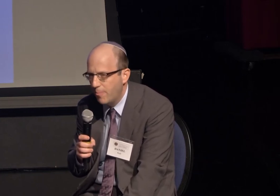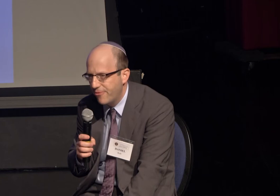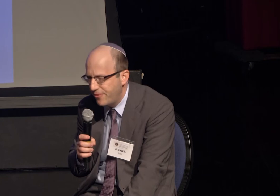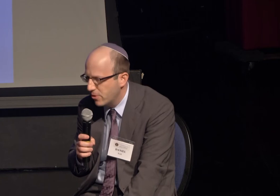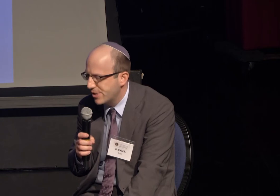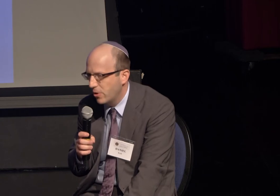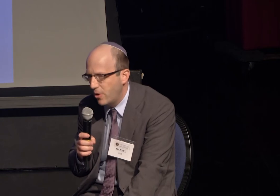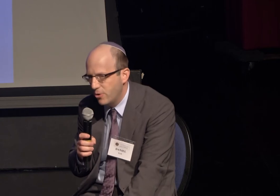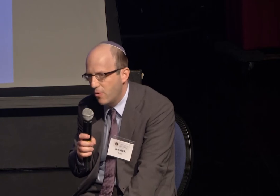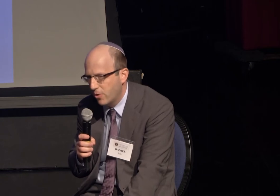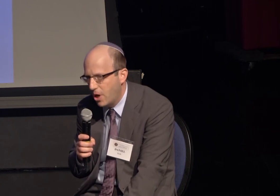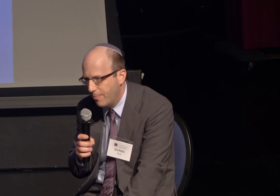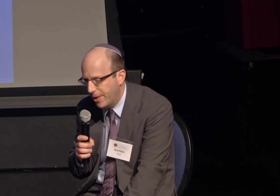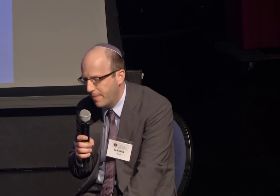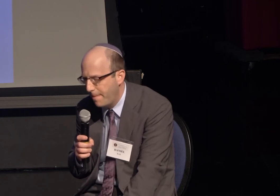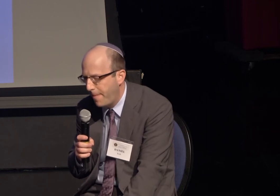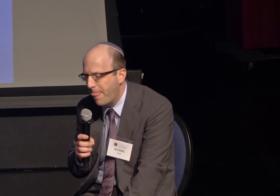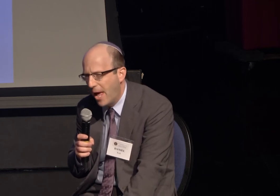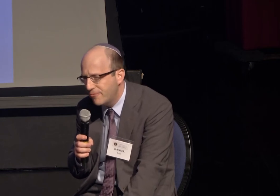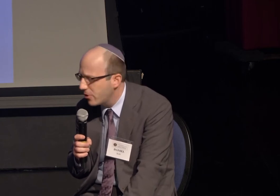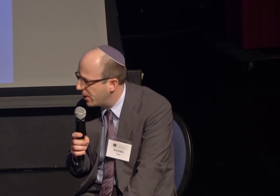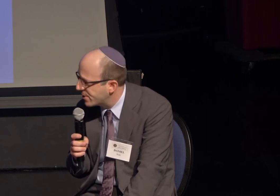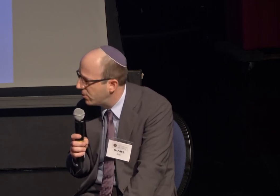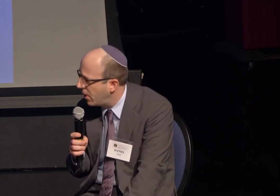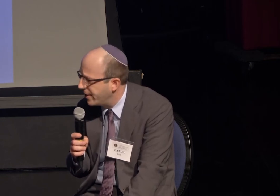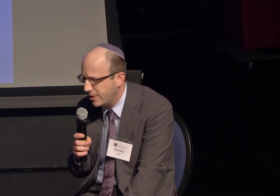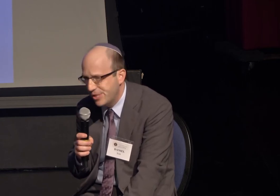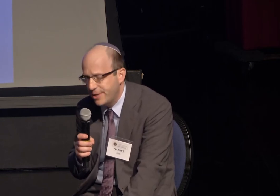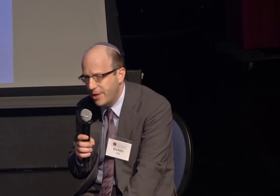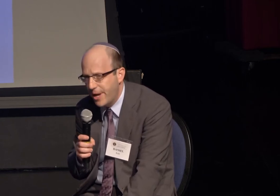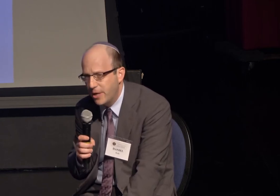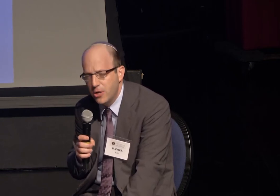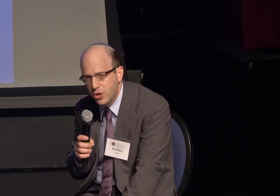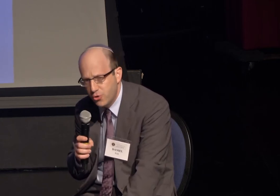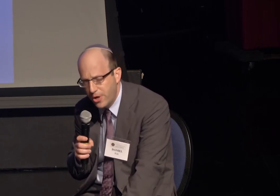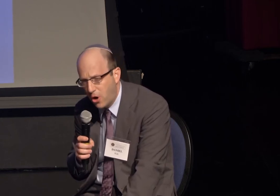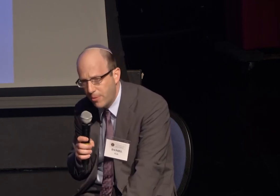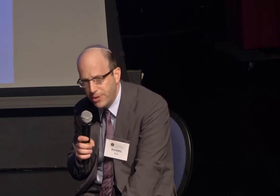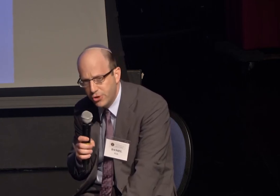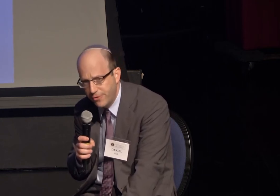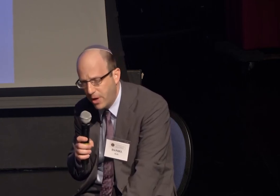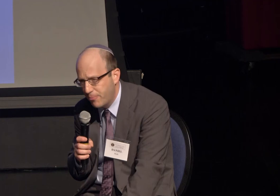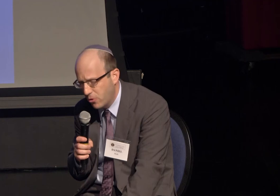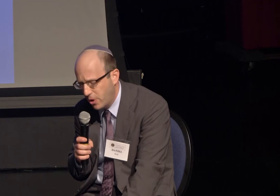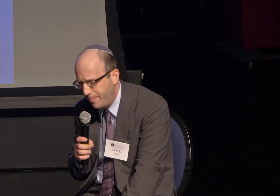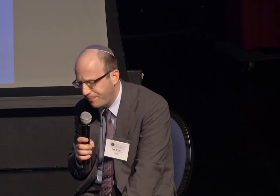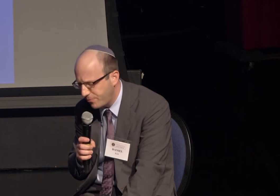my fears are going to overcome me. After high school, I enlisted in a Joint Army Mechina program,